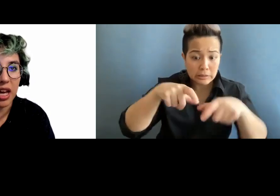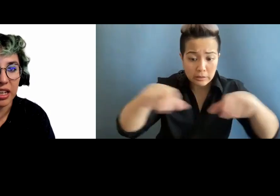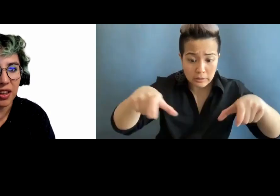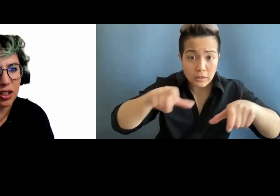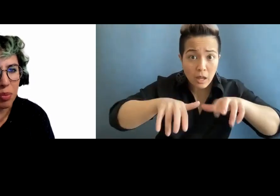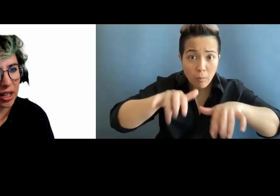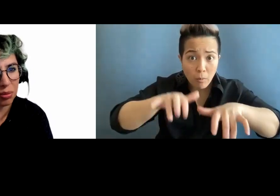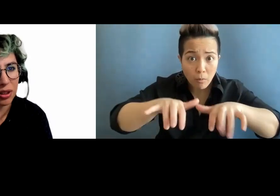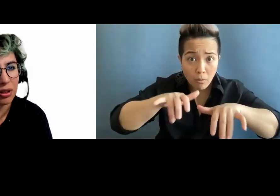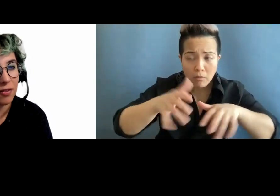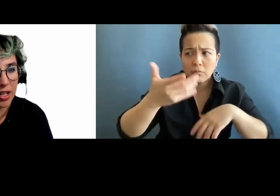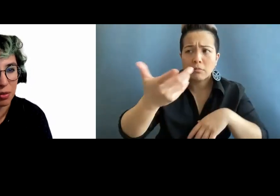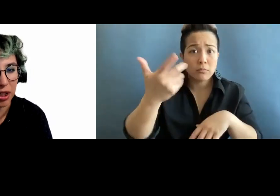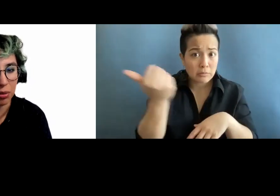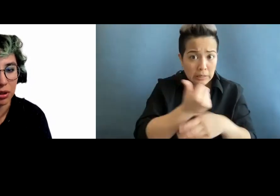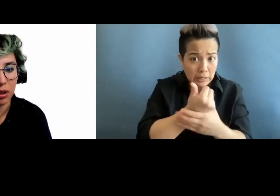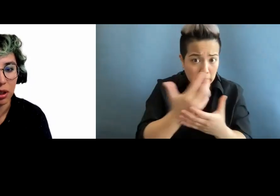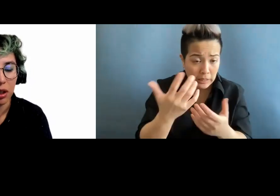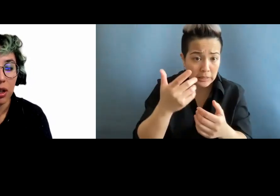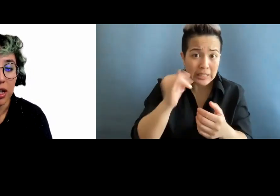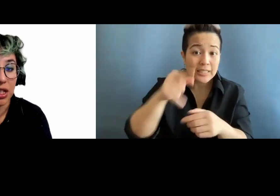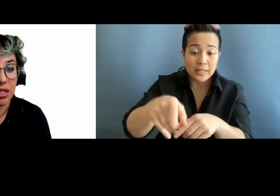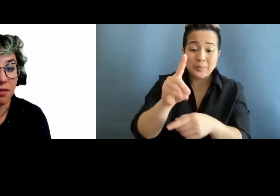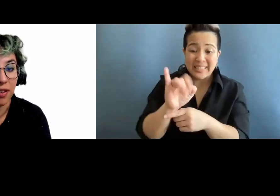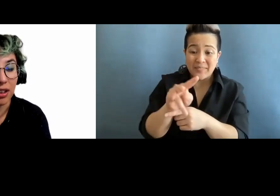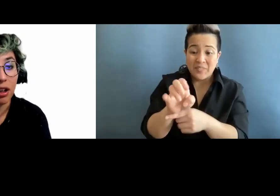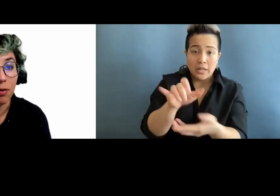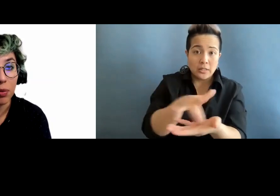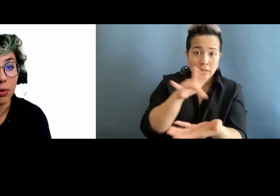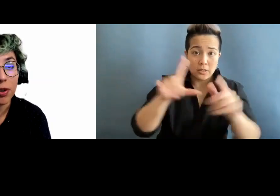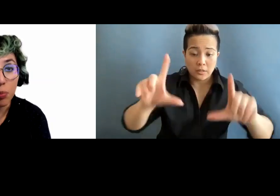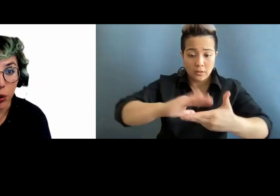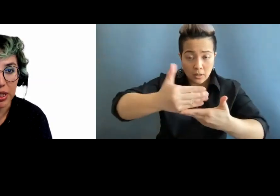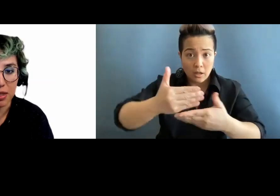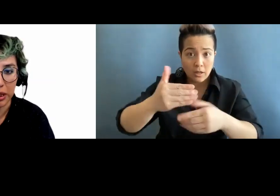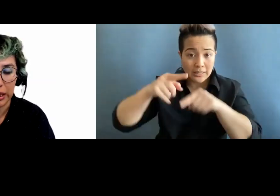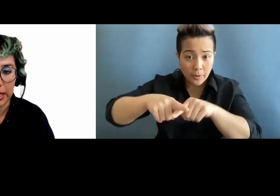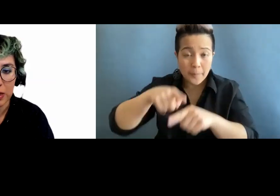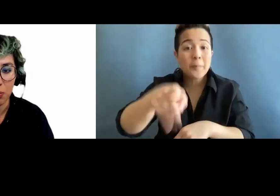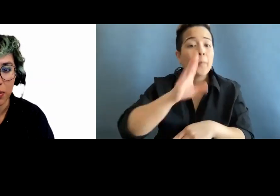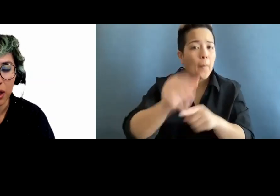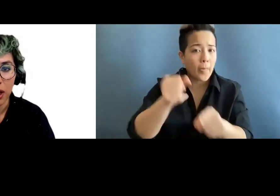Is anything dependable? Device dependable? It does affect a lot of people with motor disabilities.